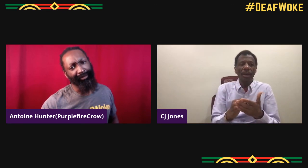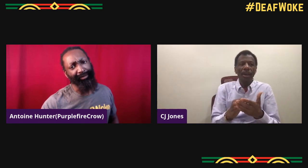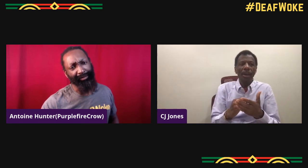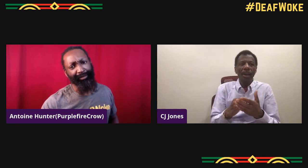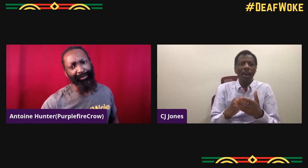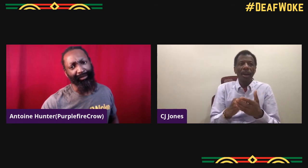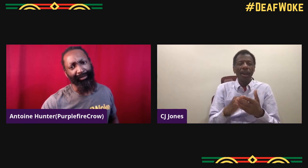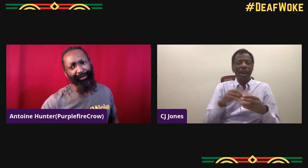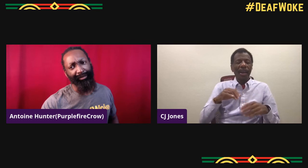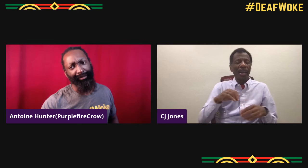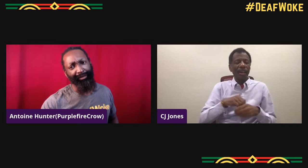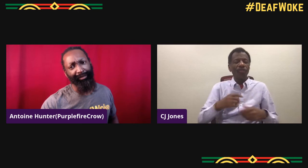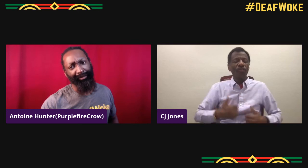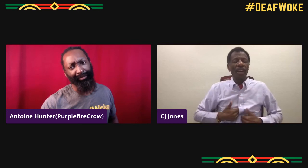I'm working on what is called art,